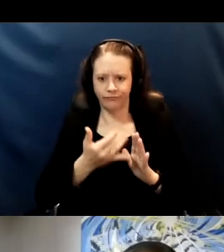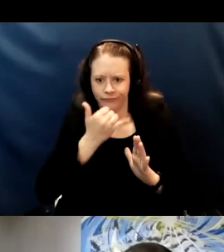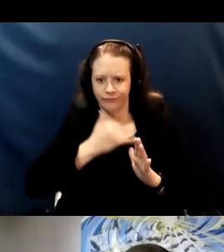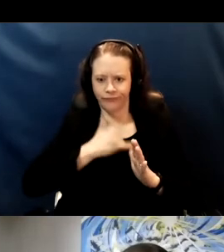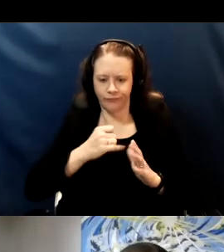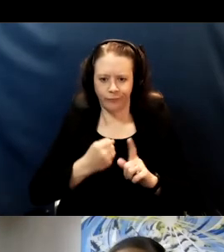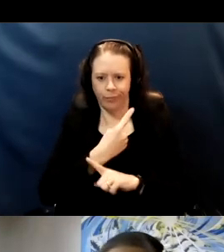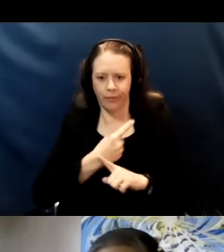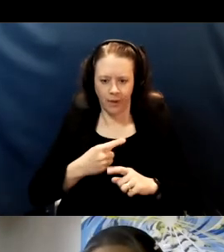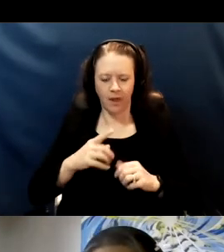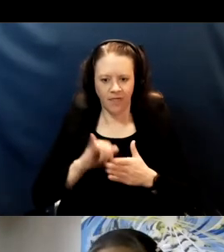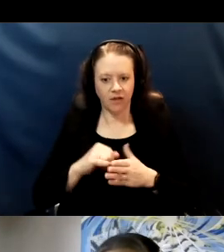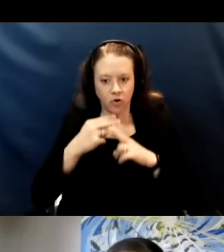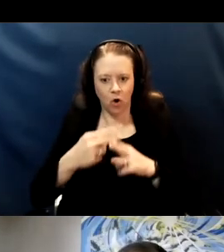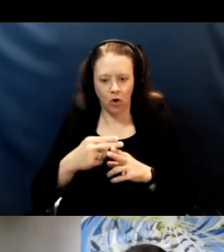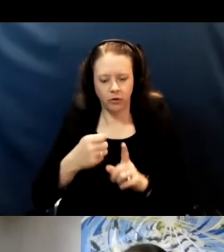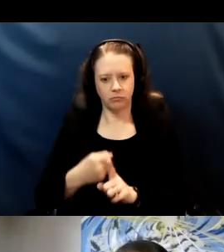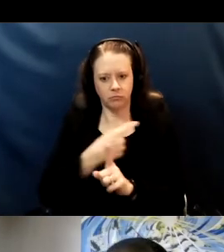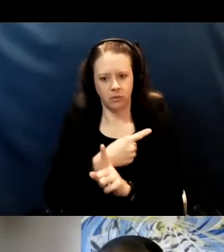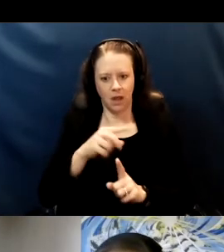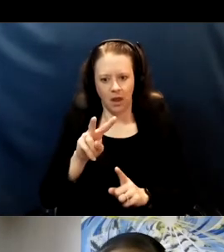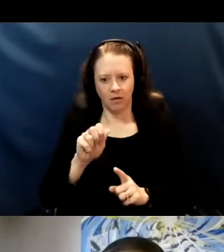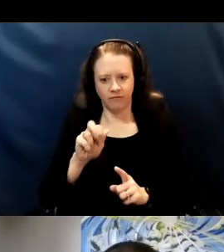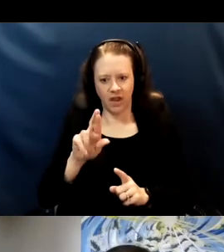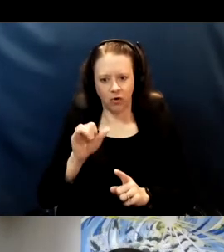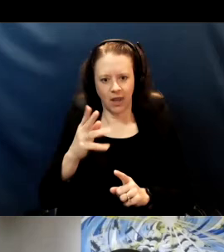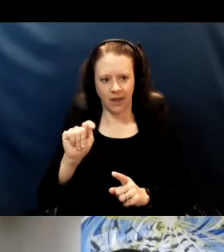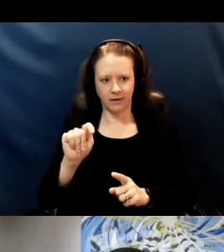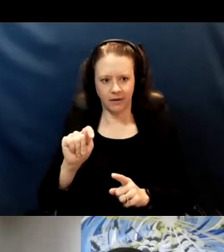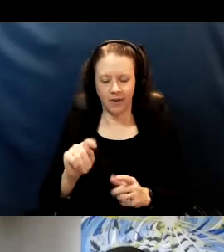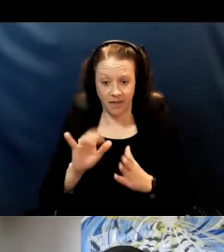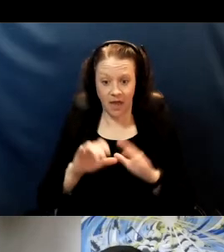And any variant, any typo can make a virus more contagious